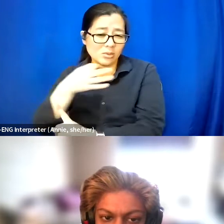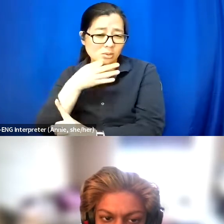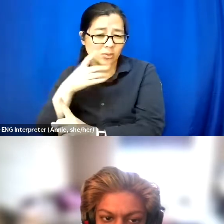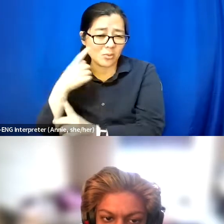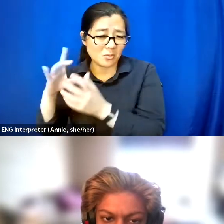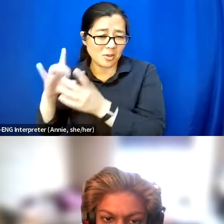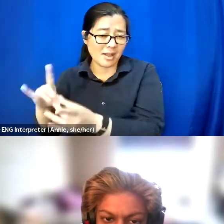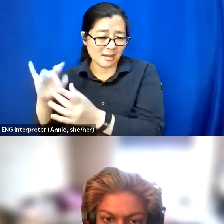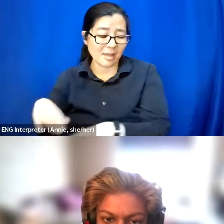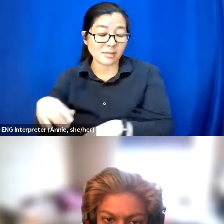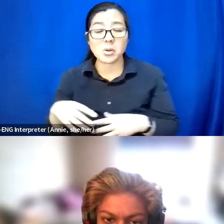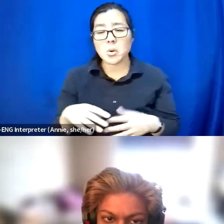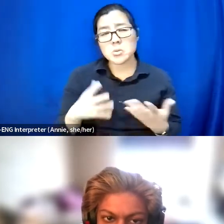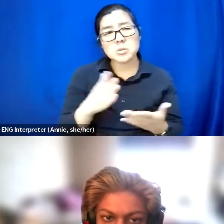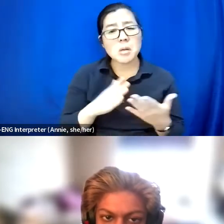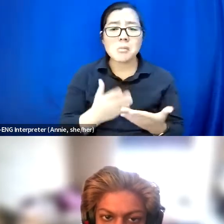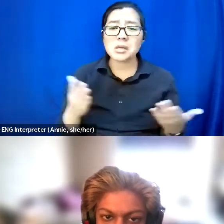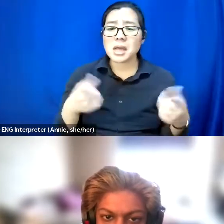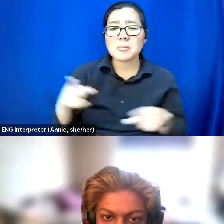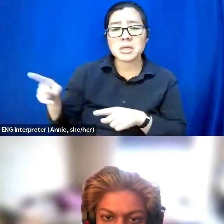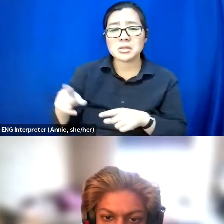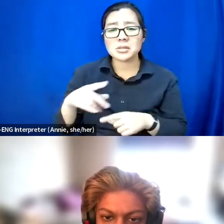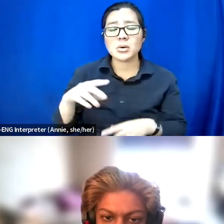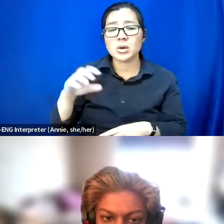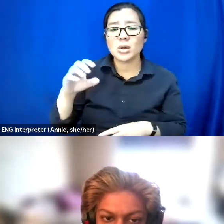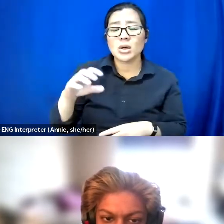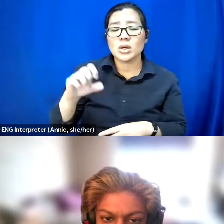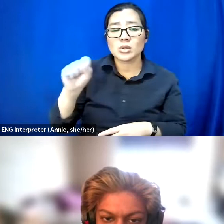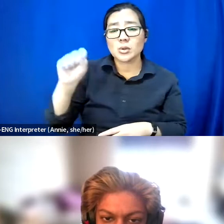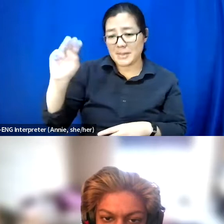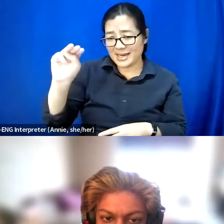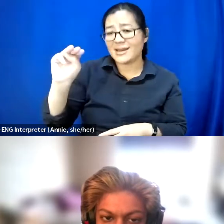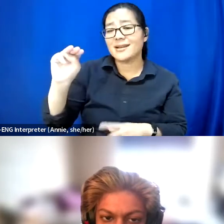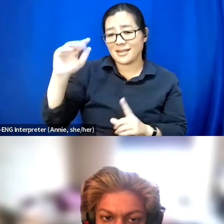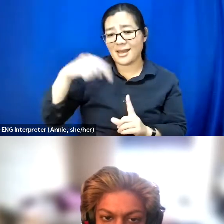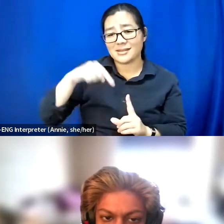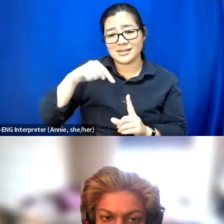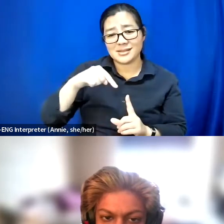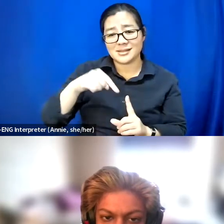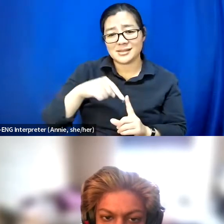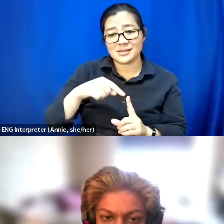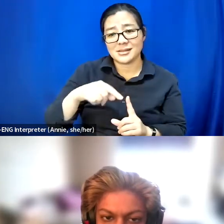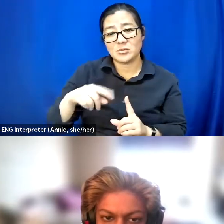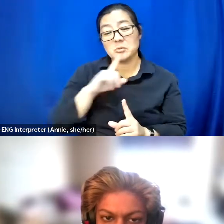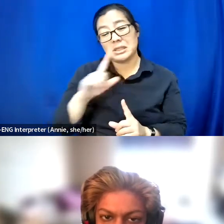But, yeah, socials is the place to keep up to date with me. Instagram is the main place which is just Disabled Wiser.